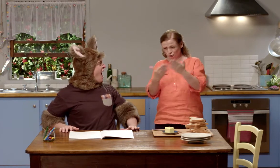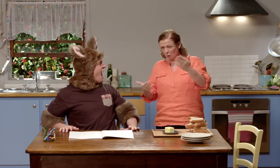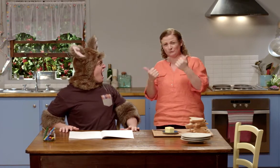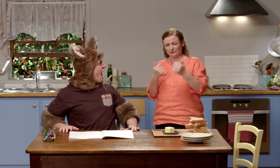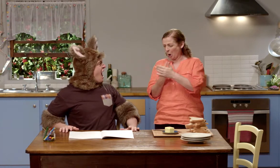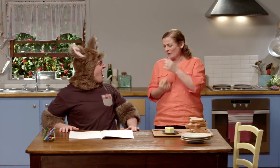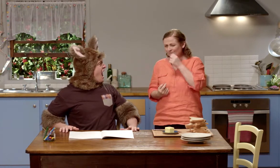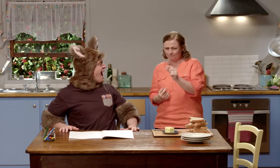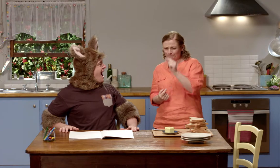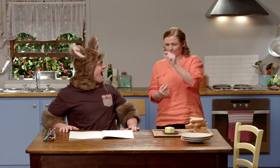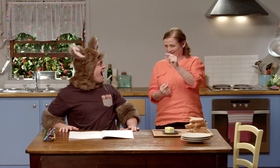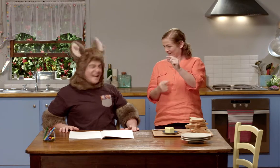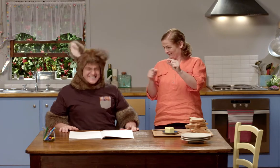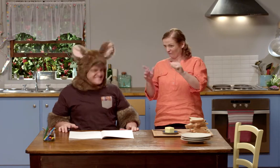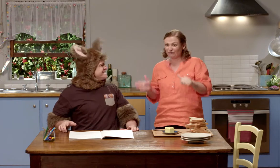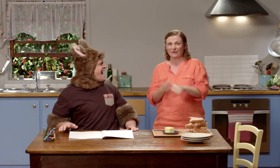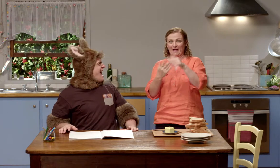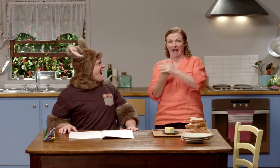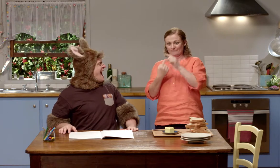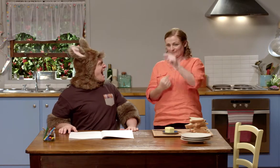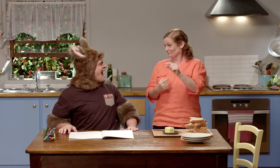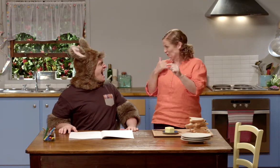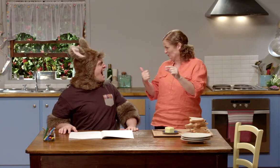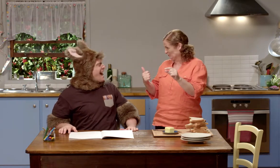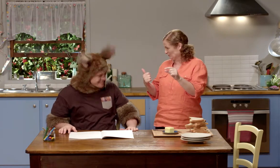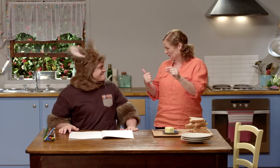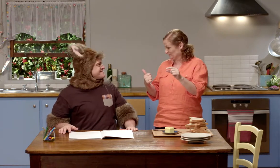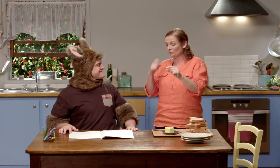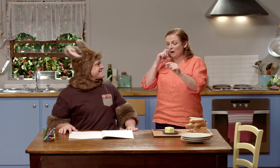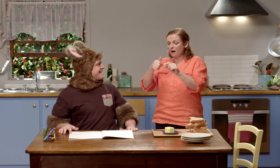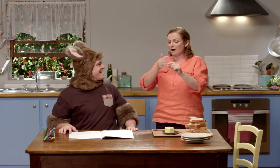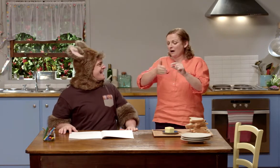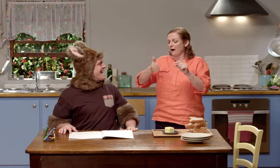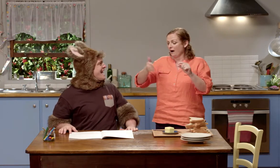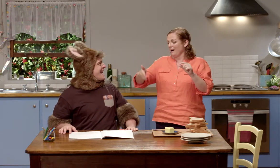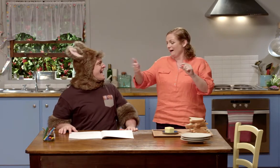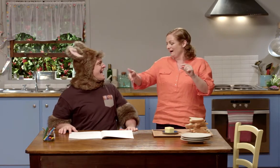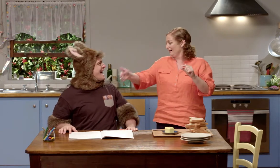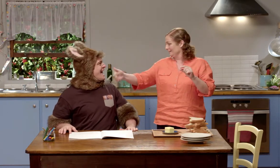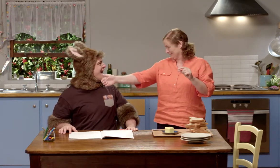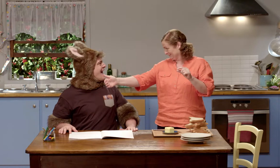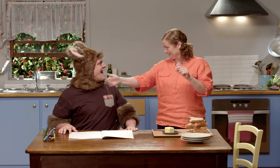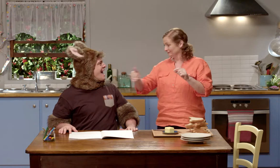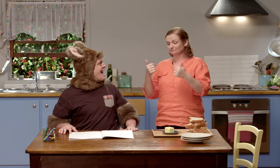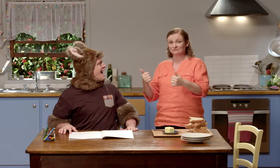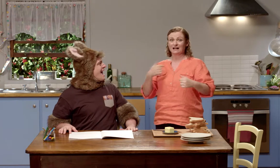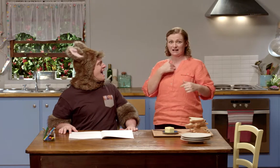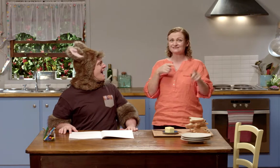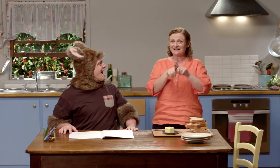Yes, that's a good story but that is just the start. You need to remember the rest of the story.